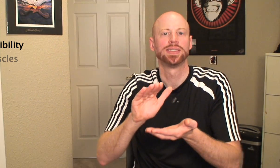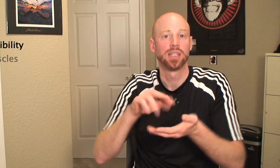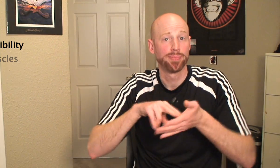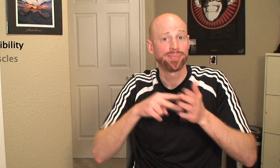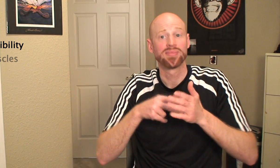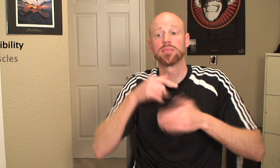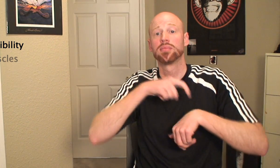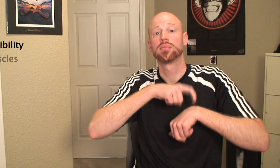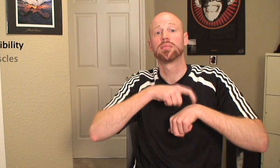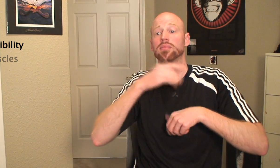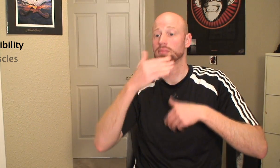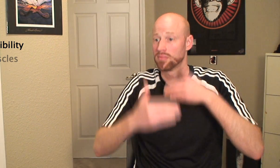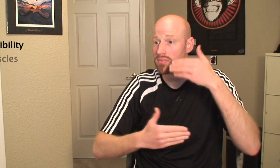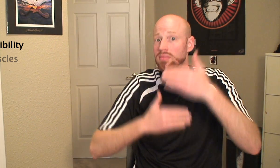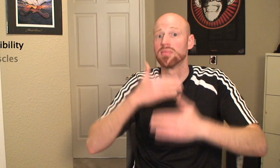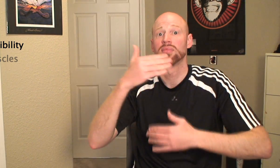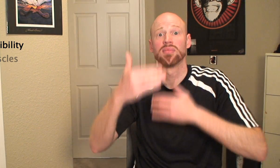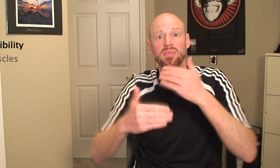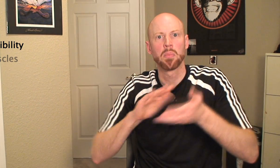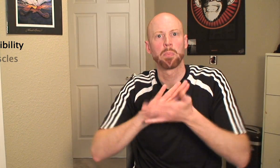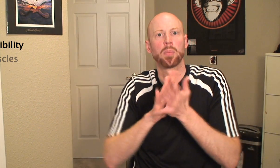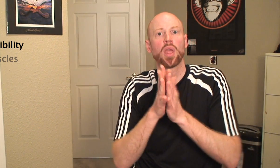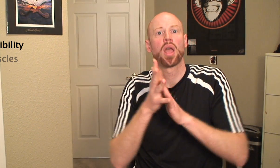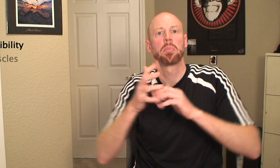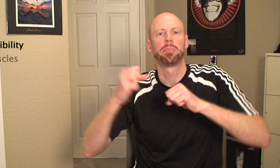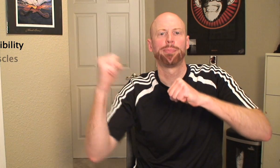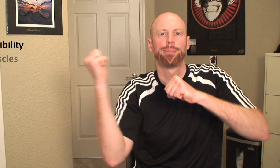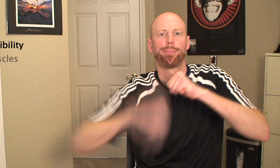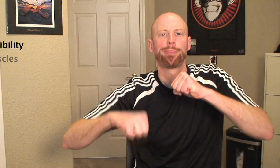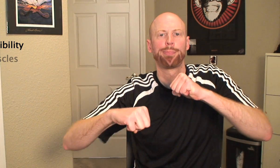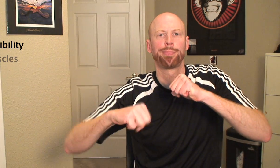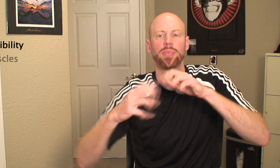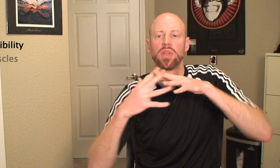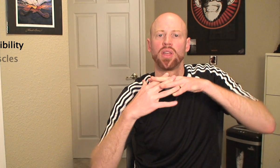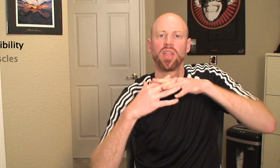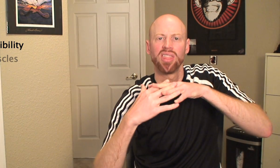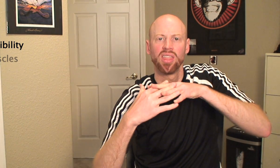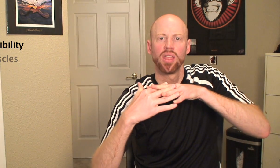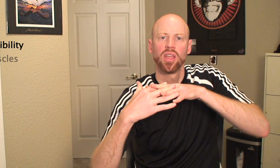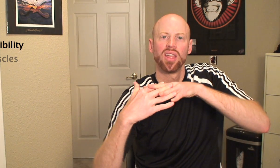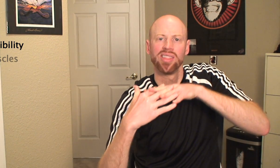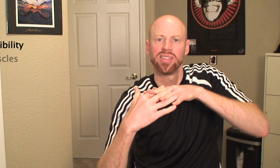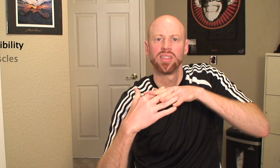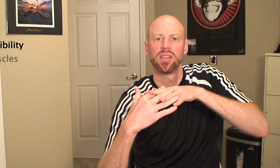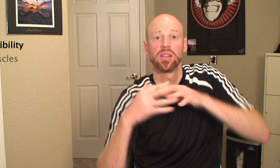Over time, the foot itself becomes structurally rigid.